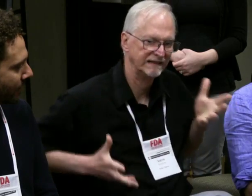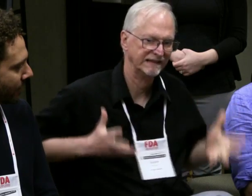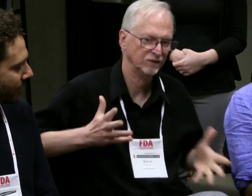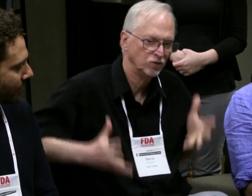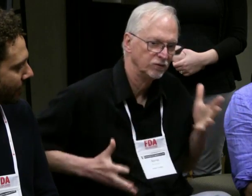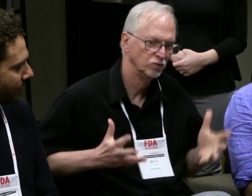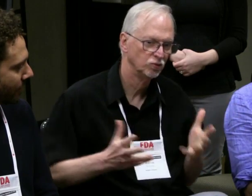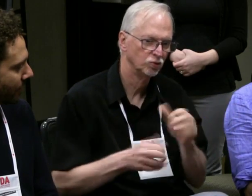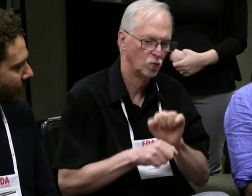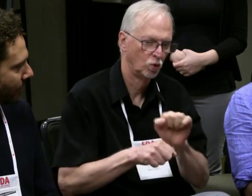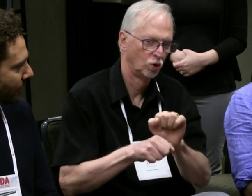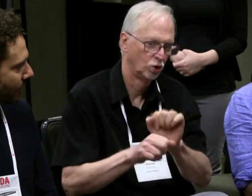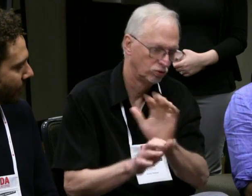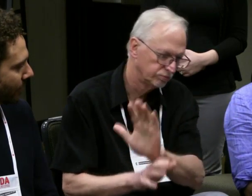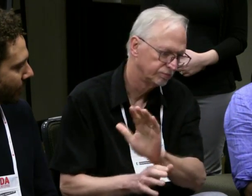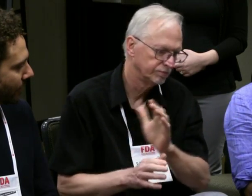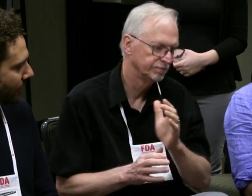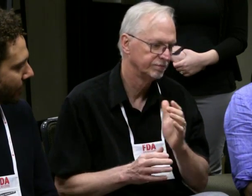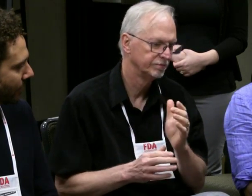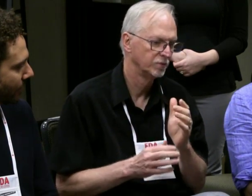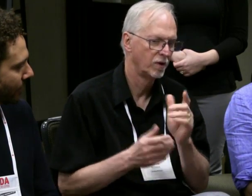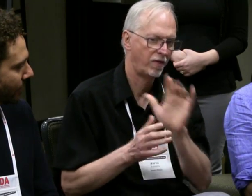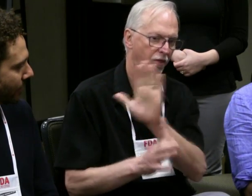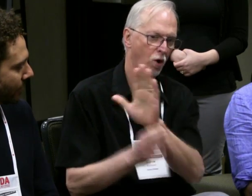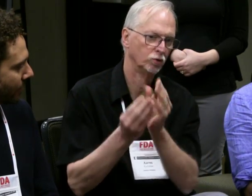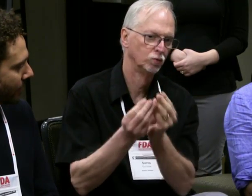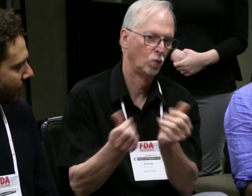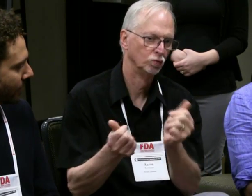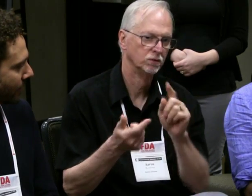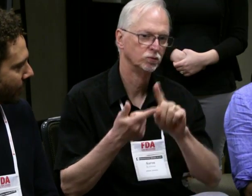It can be more physical and more gestural in other countries,